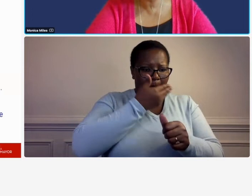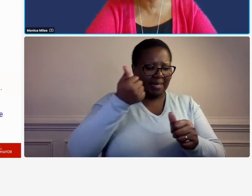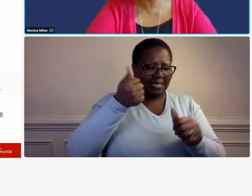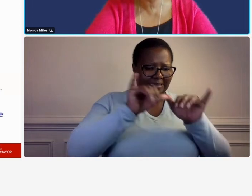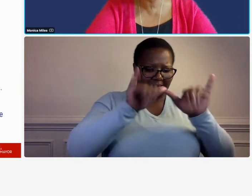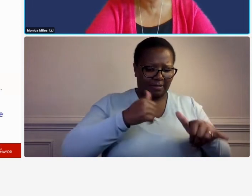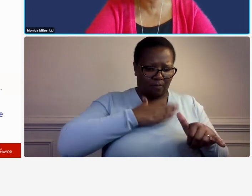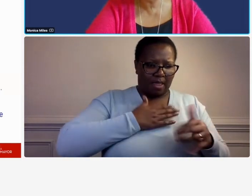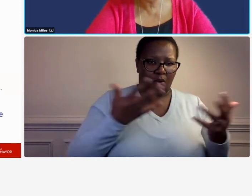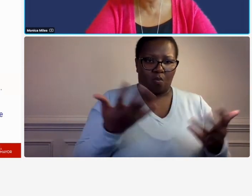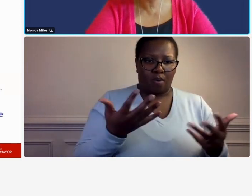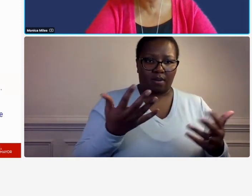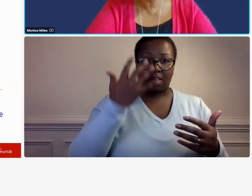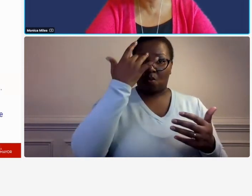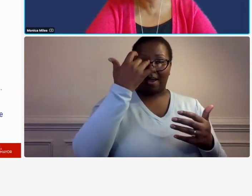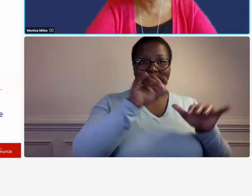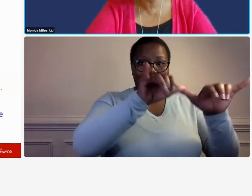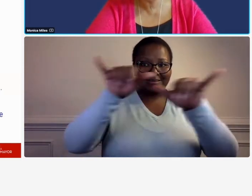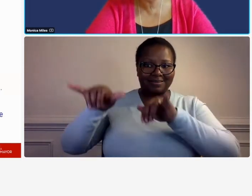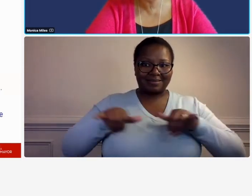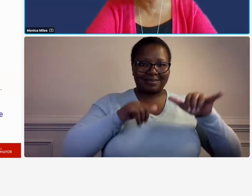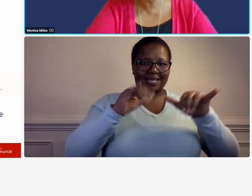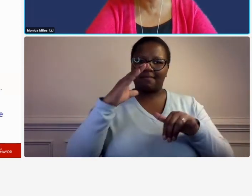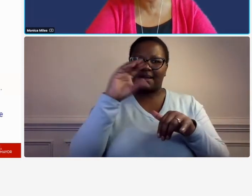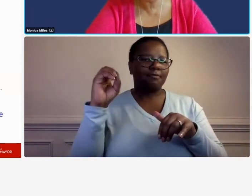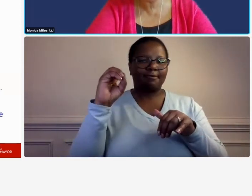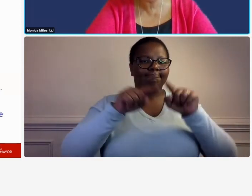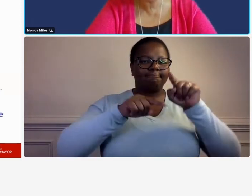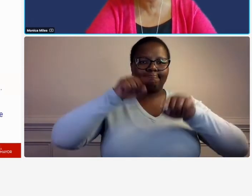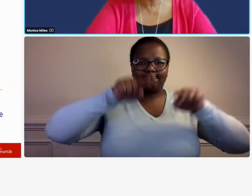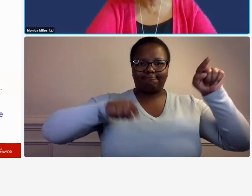firm is unique and you have different ways of doing things you have different capabilities